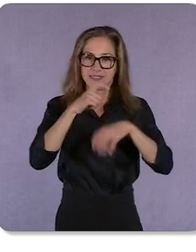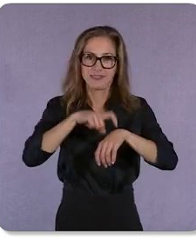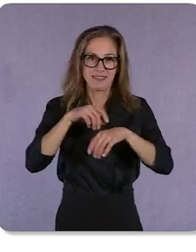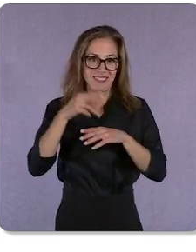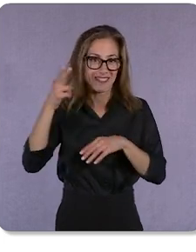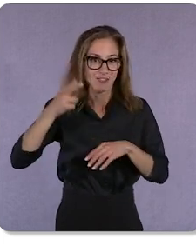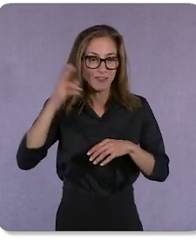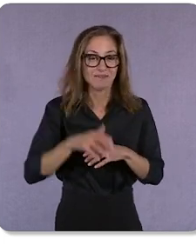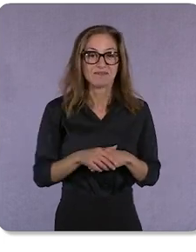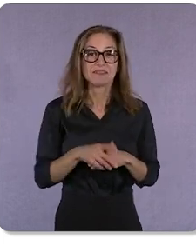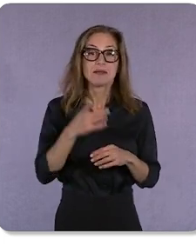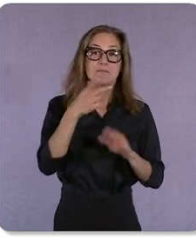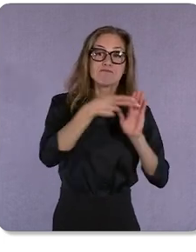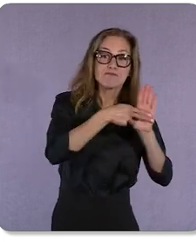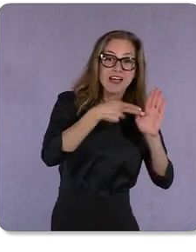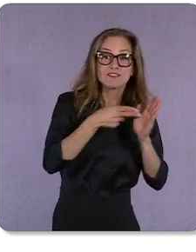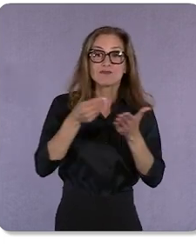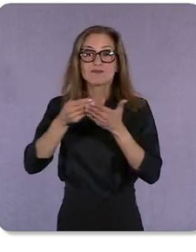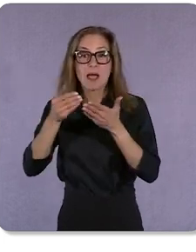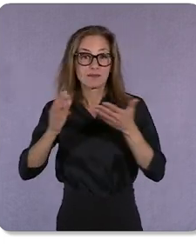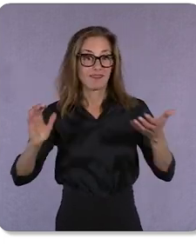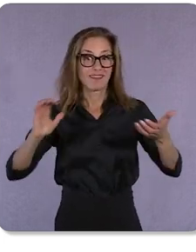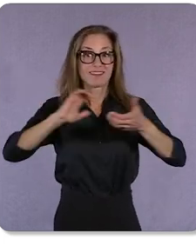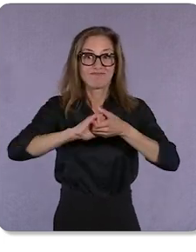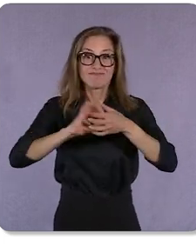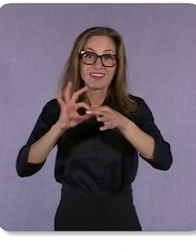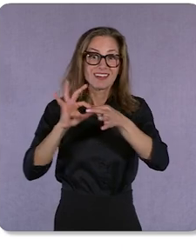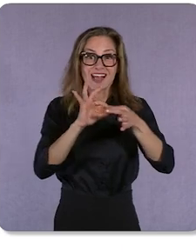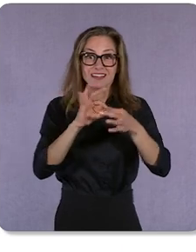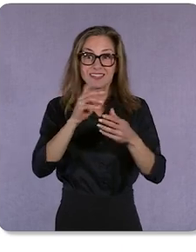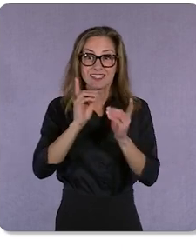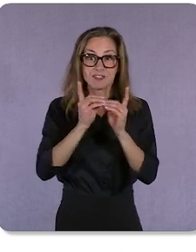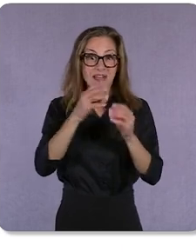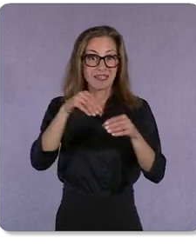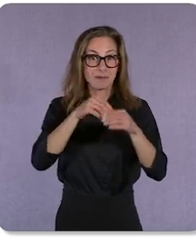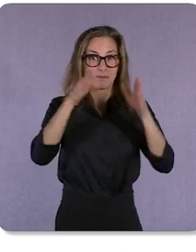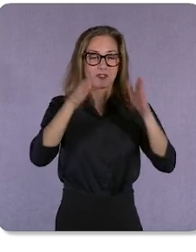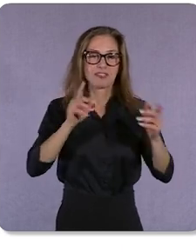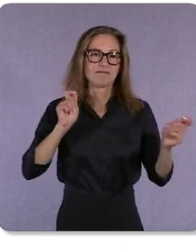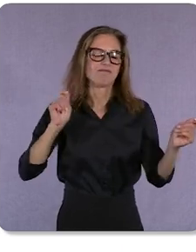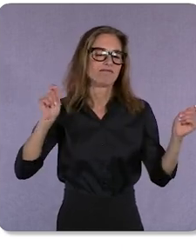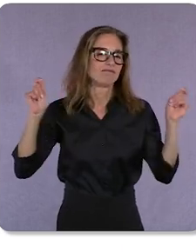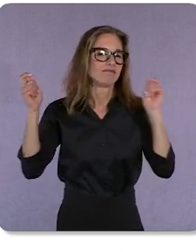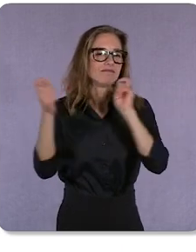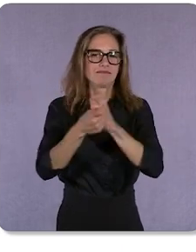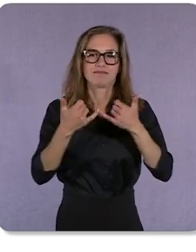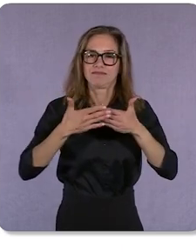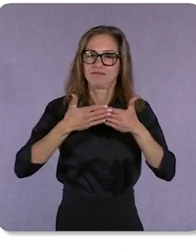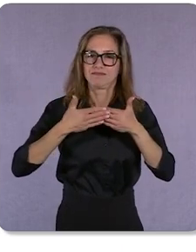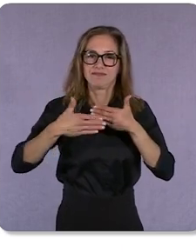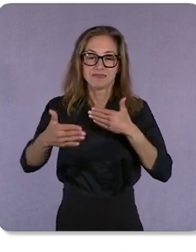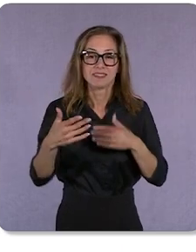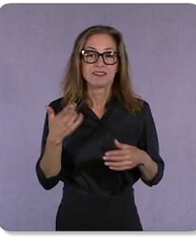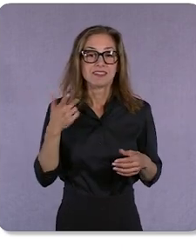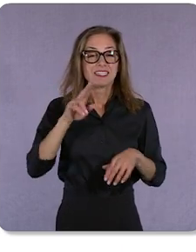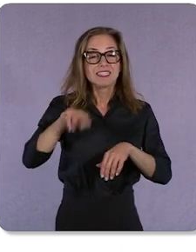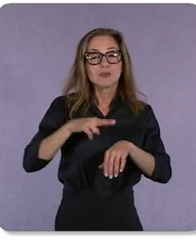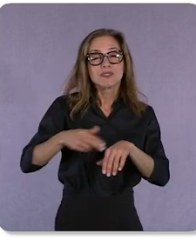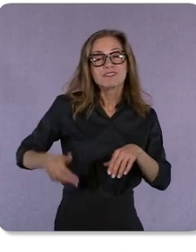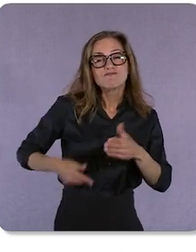How brands and shoppers connect digitally and in-person is being radically transformed right before us. Intuitive shopping